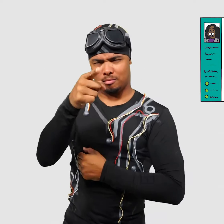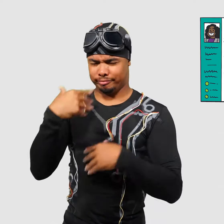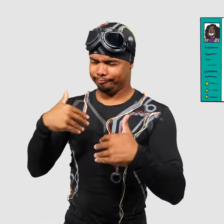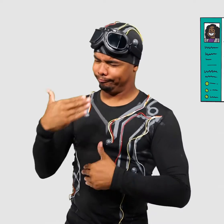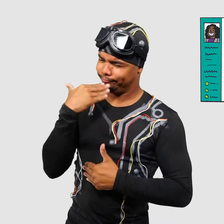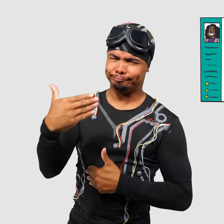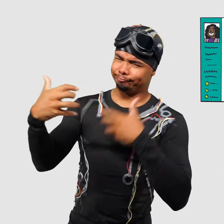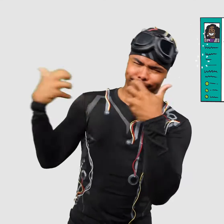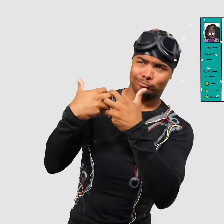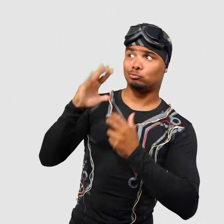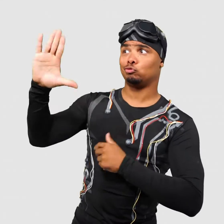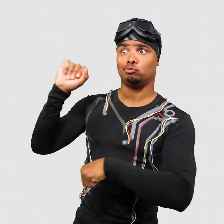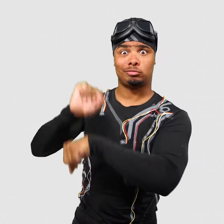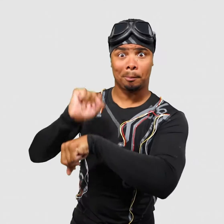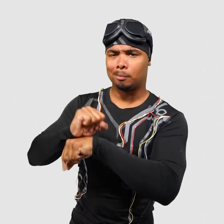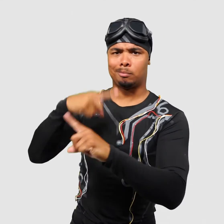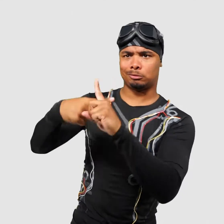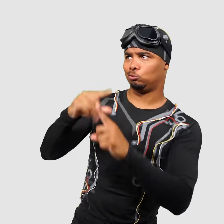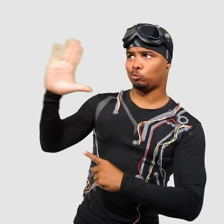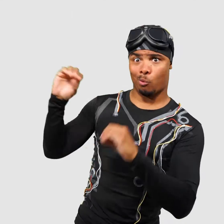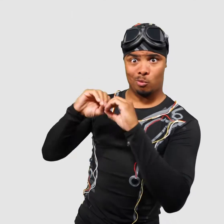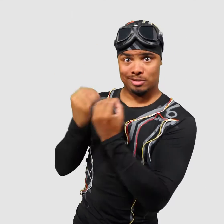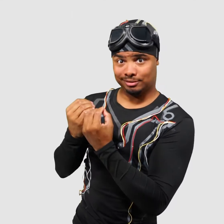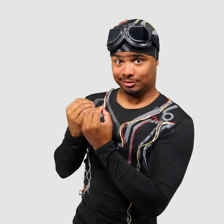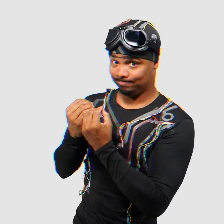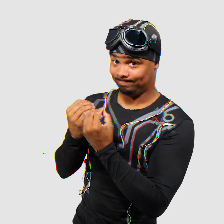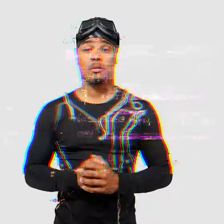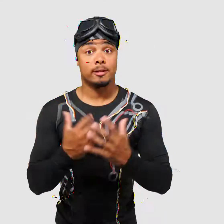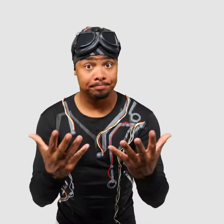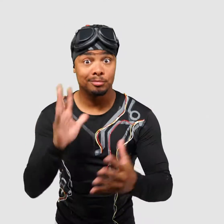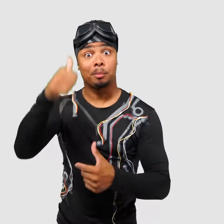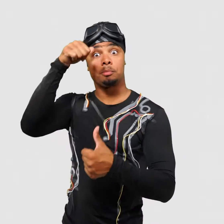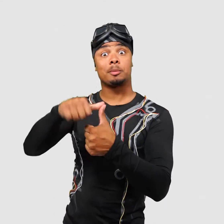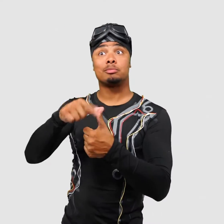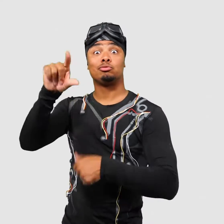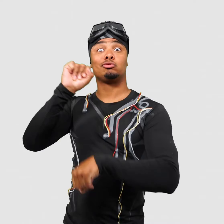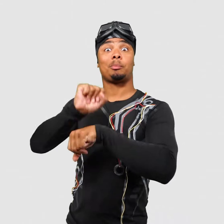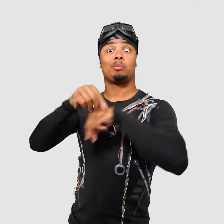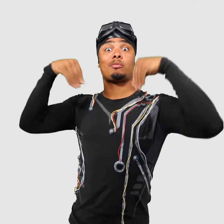for the position and their organization. Remember that the job market